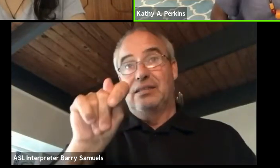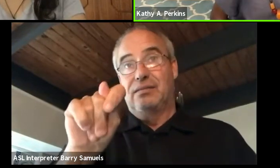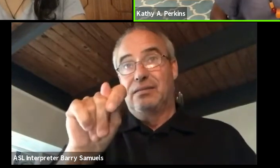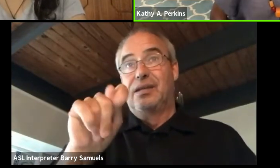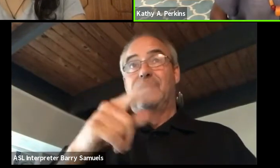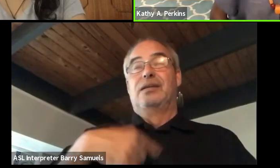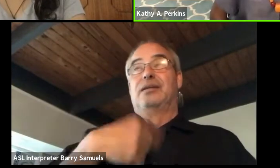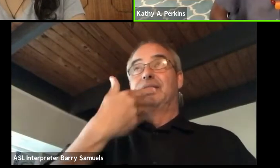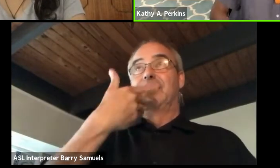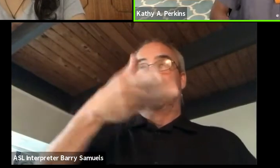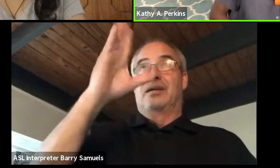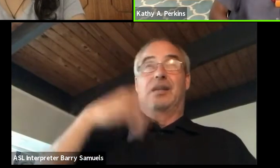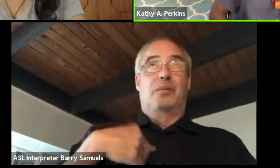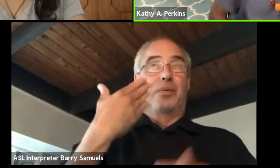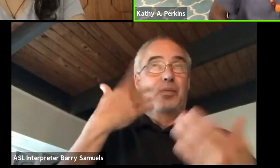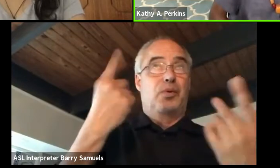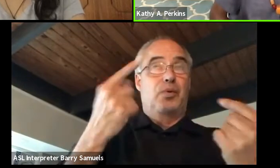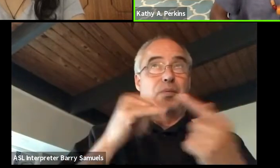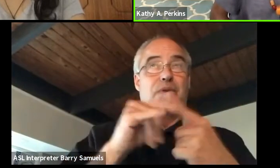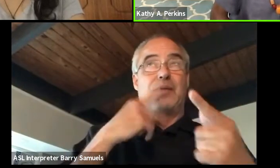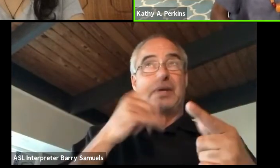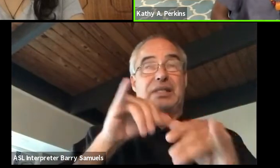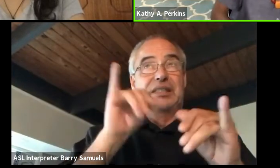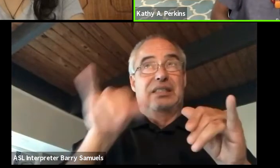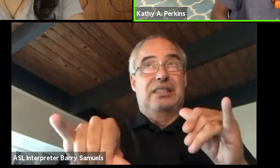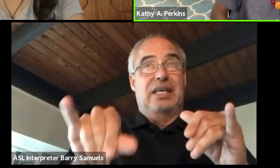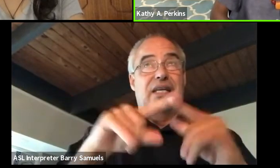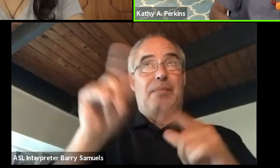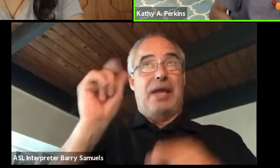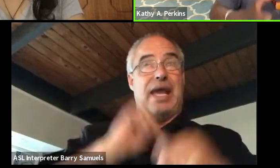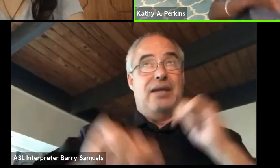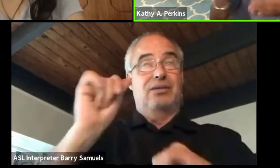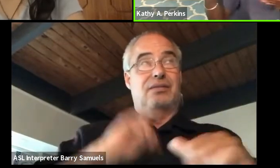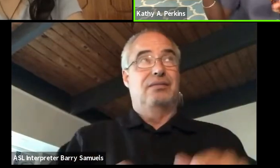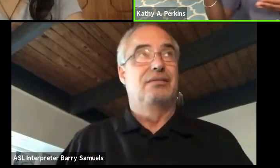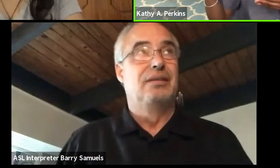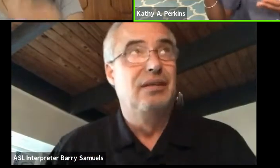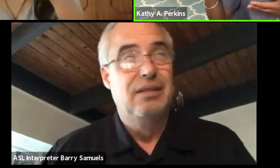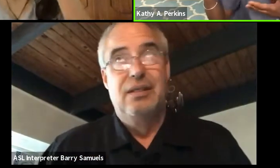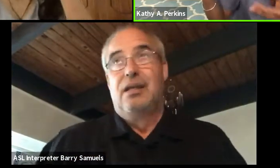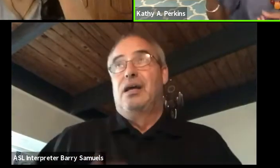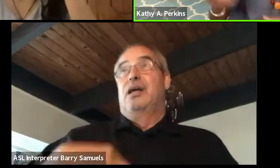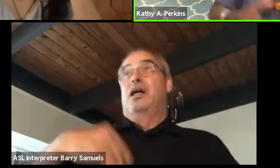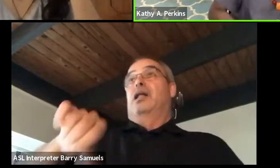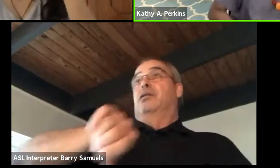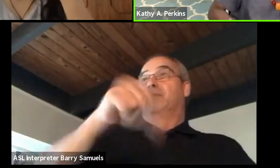I don't know what I'd be doing if I had stayed in acting. So, something else, another door opened and said,